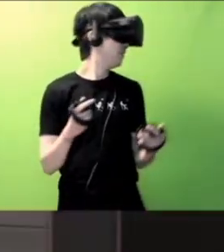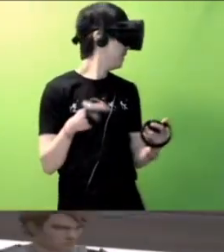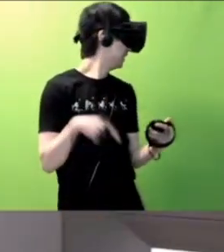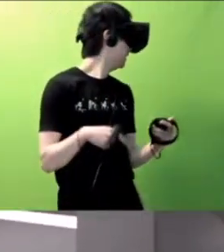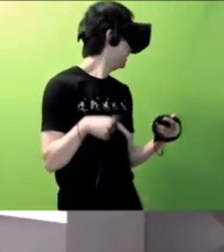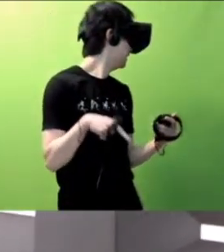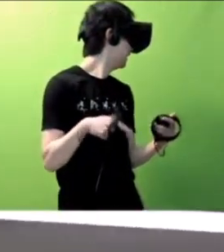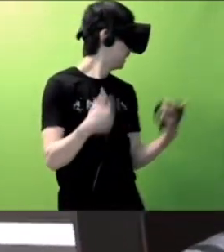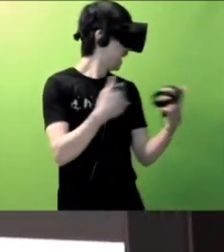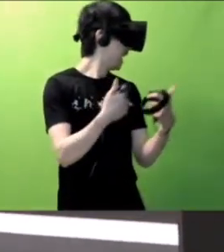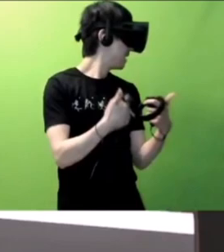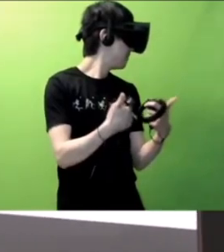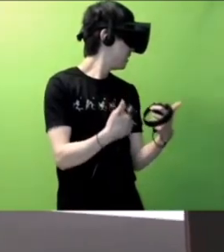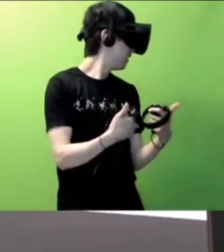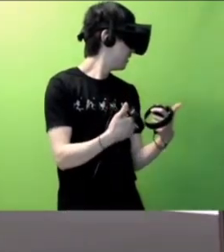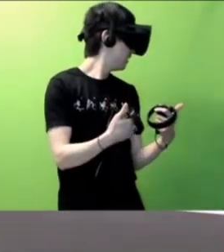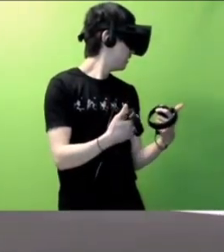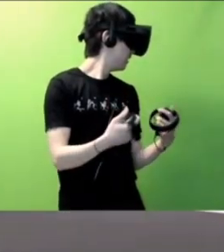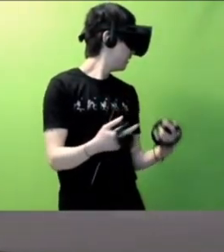This is the game room